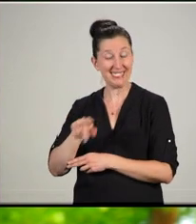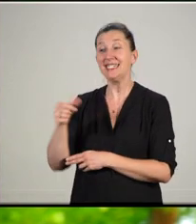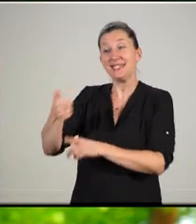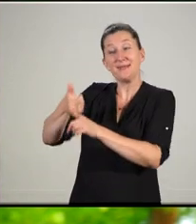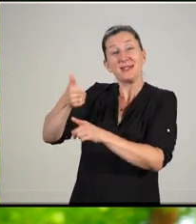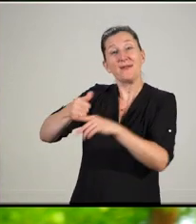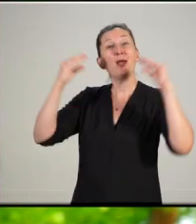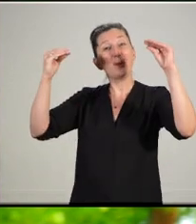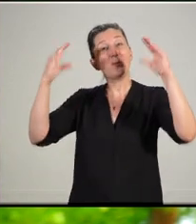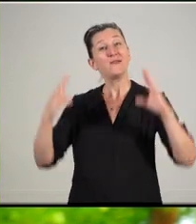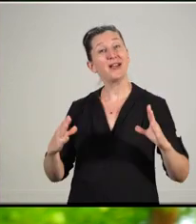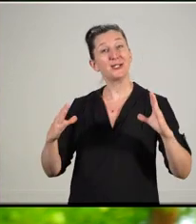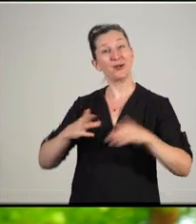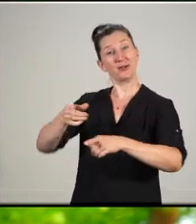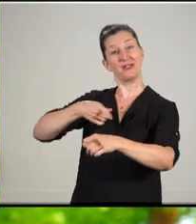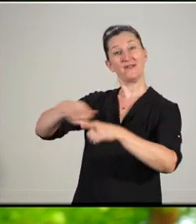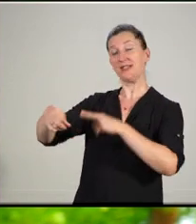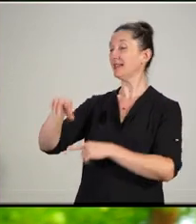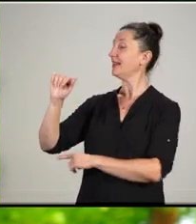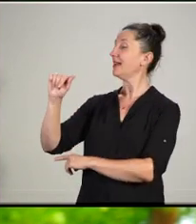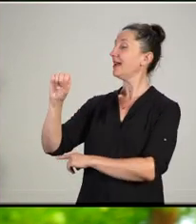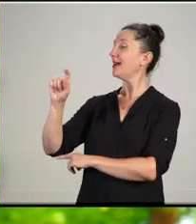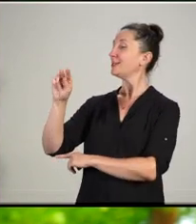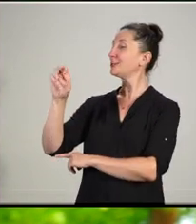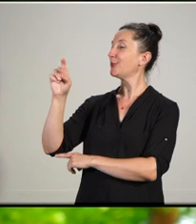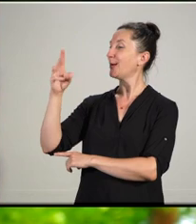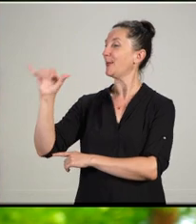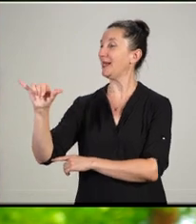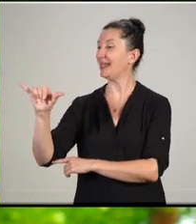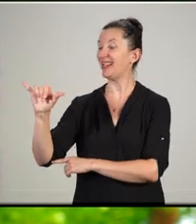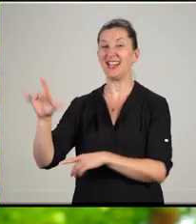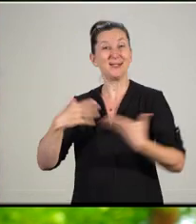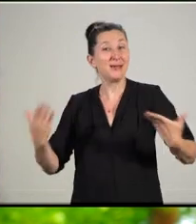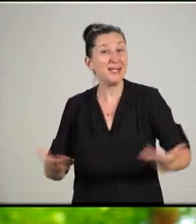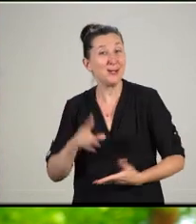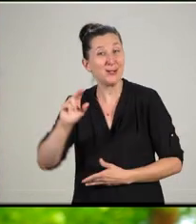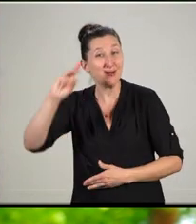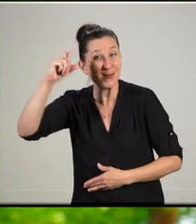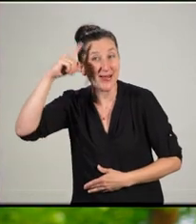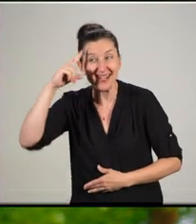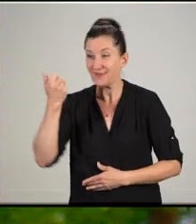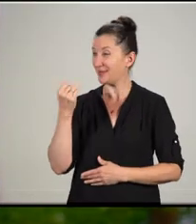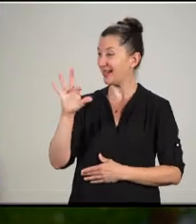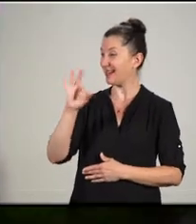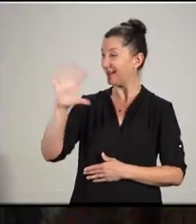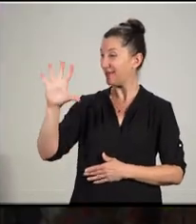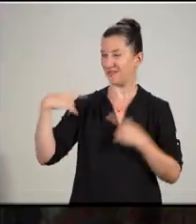of Astronomy, and has been serving the UW-Madison community since 1995.